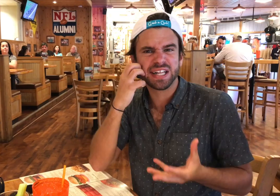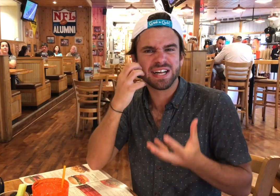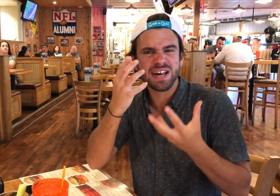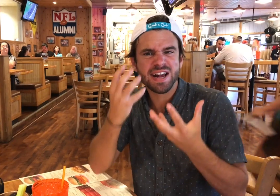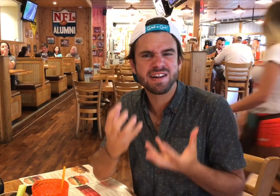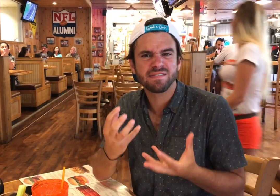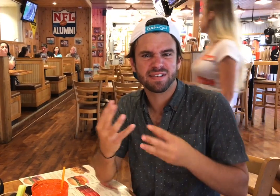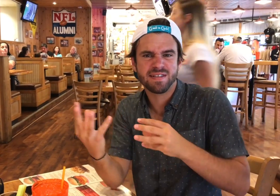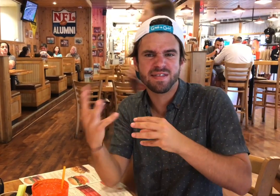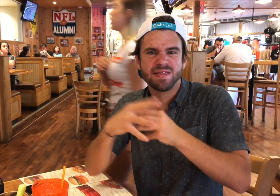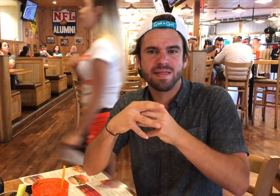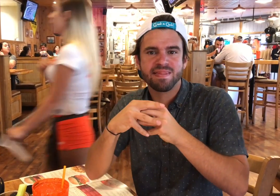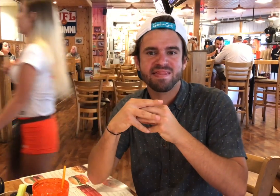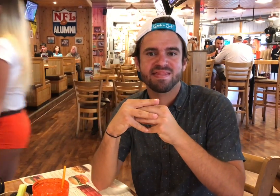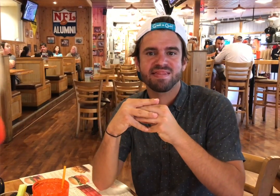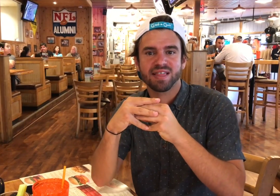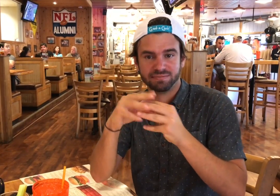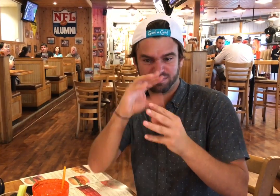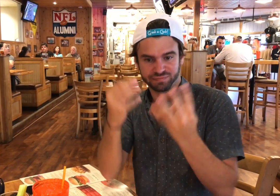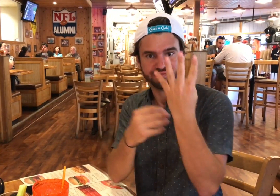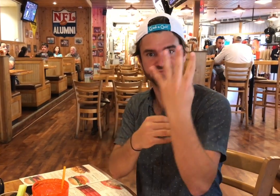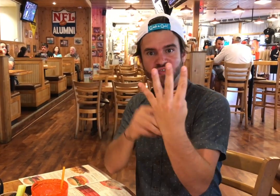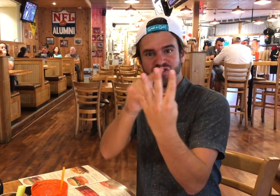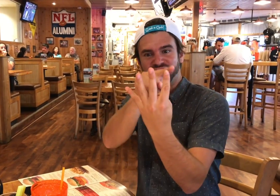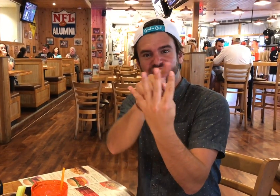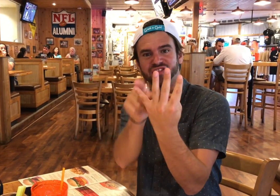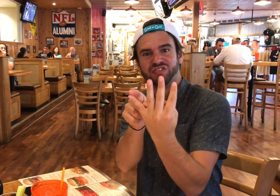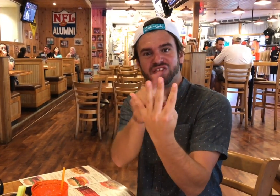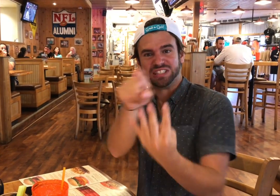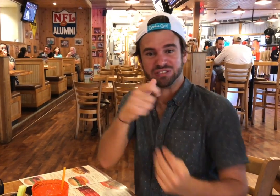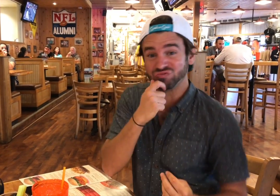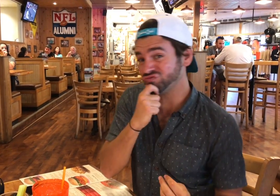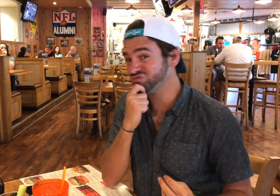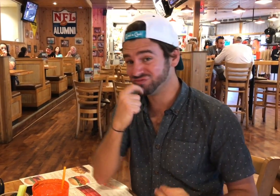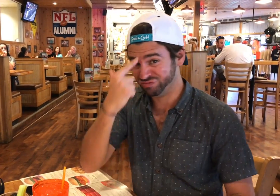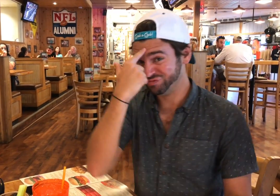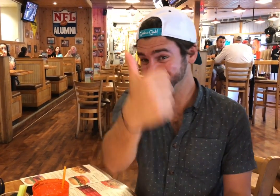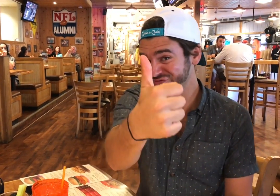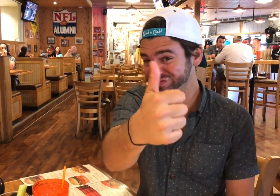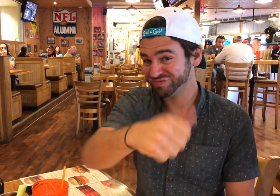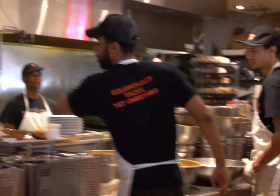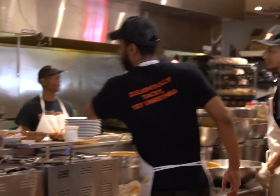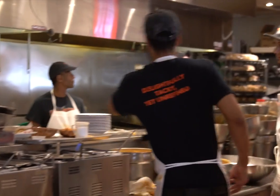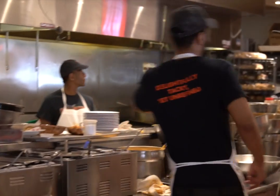The sauce is poured on very generously. These are the 4 types for you to choose. Up to you!